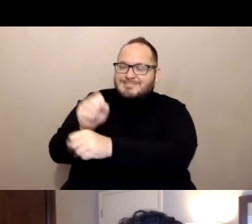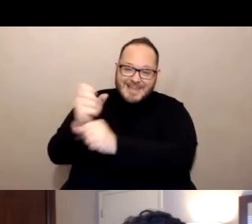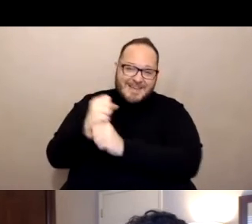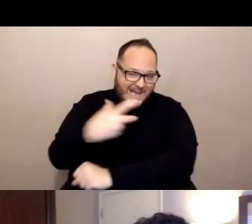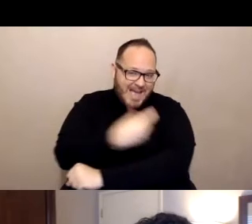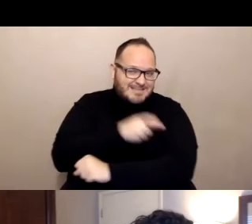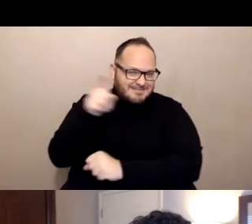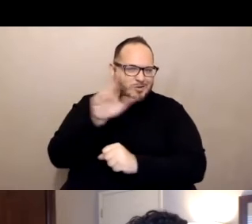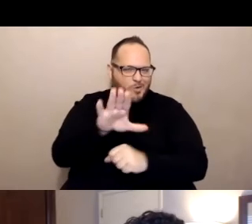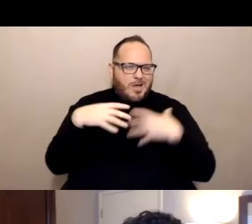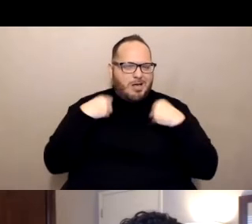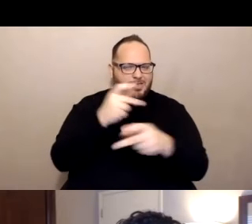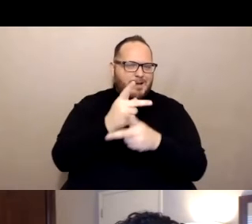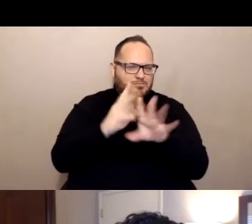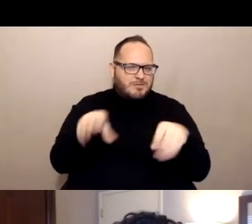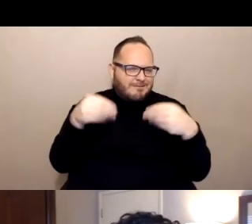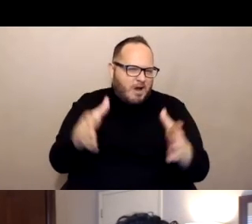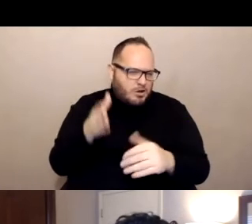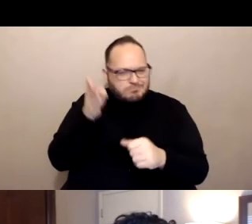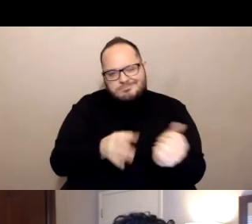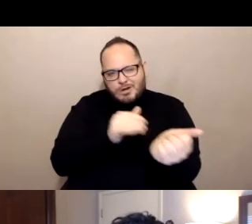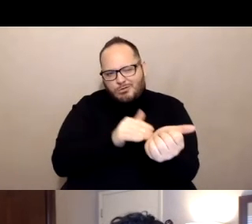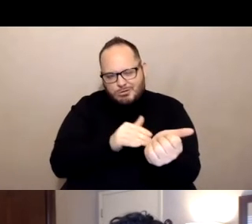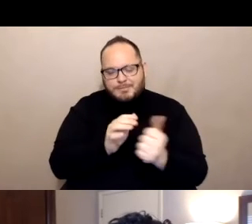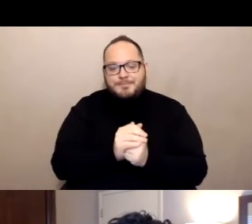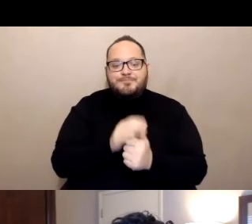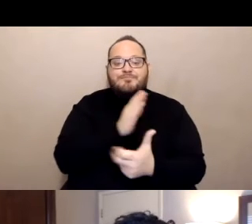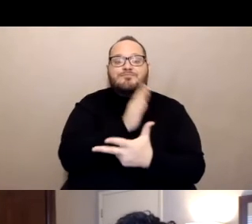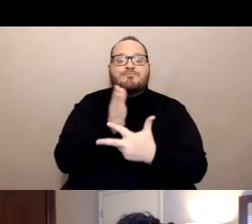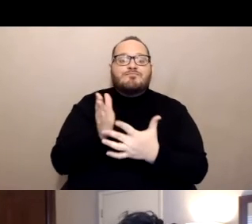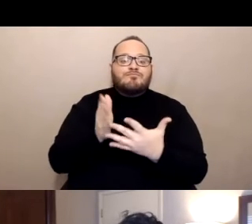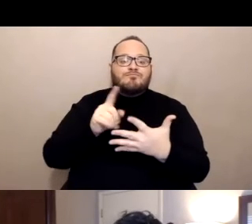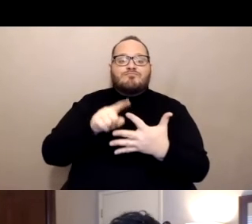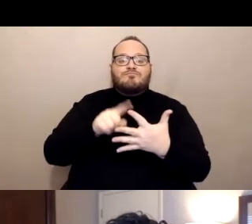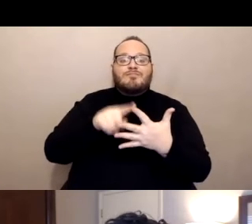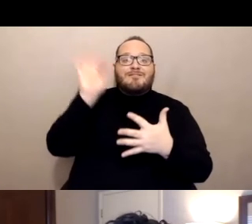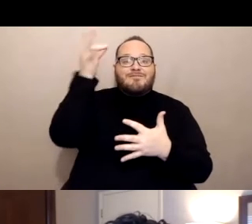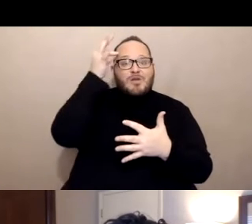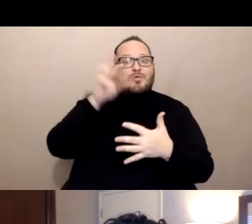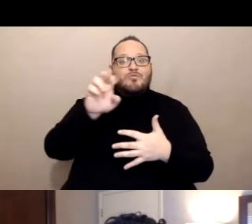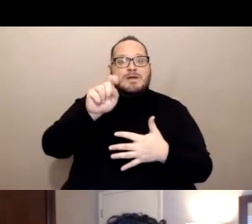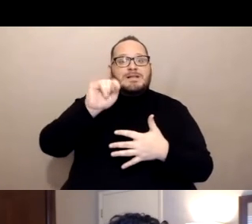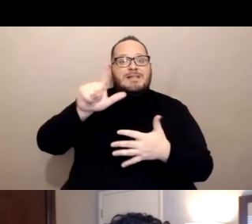We also want to highlight the federal retail pharmacy program, and we have a hotlink care on this slide.